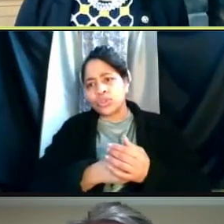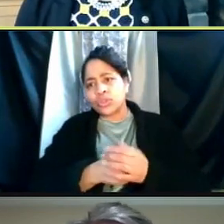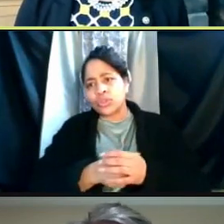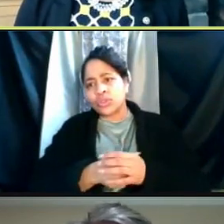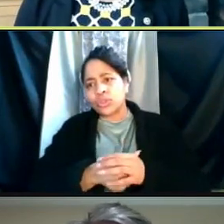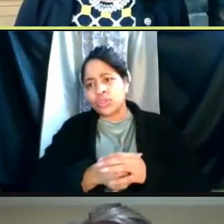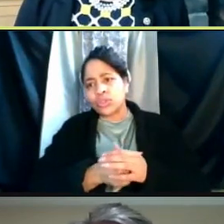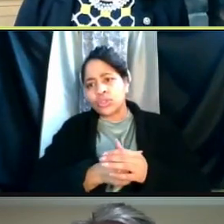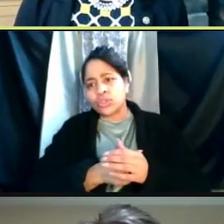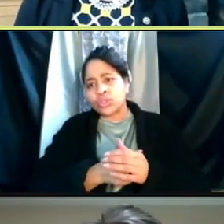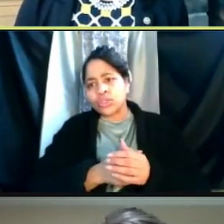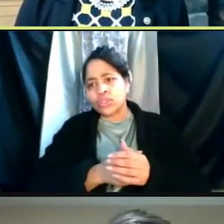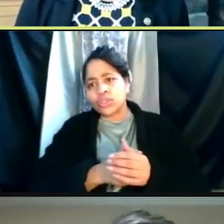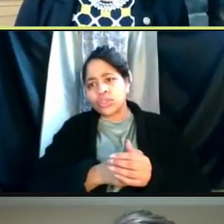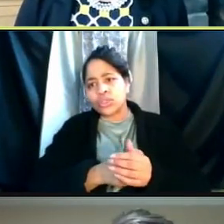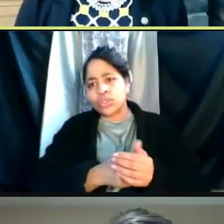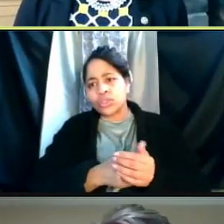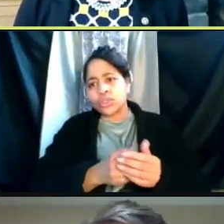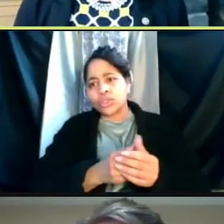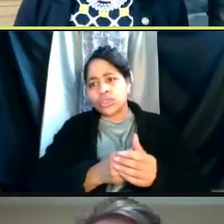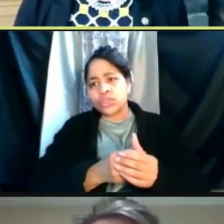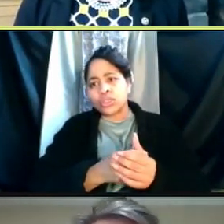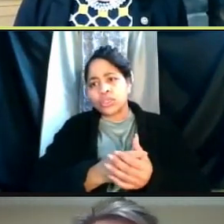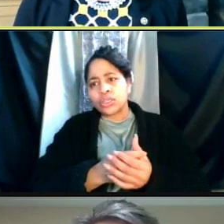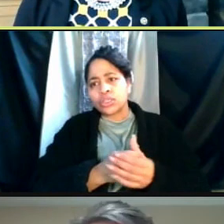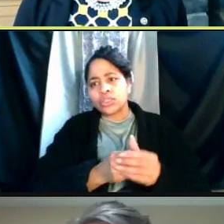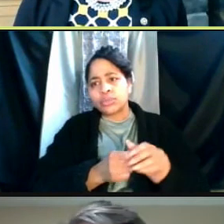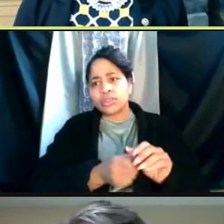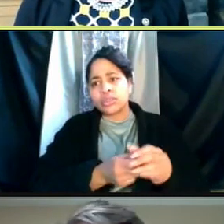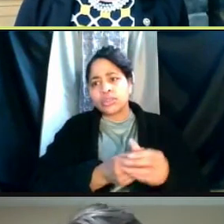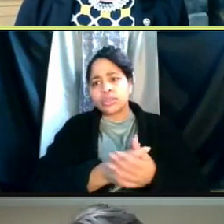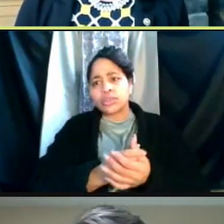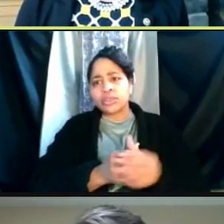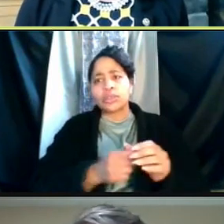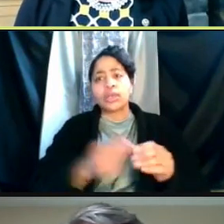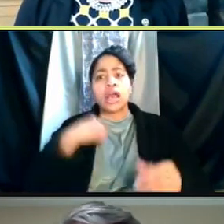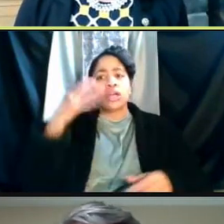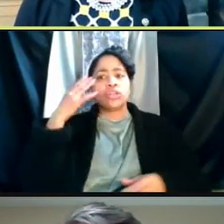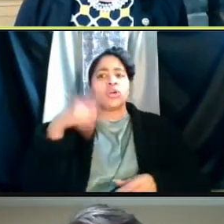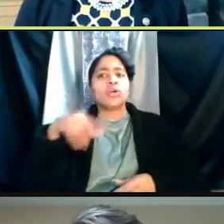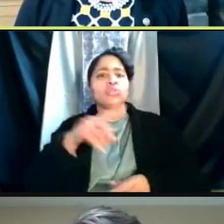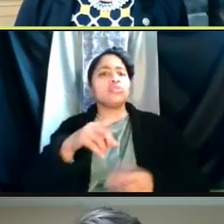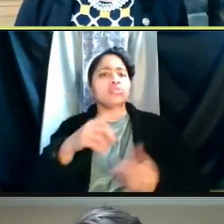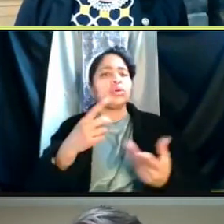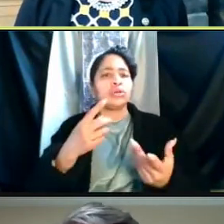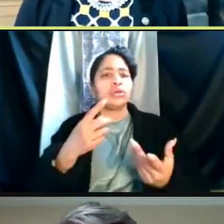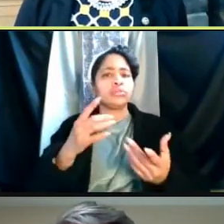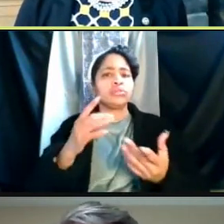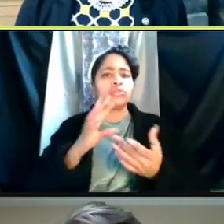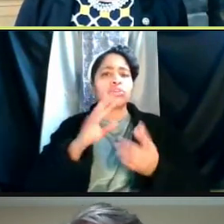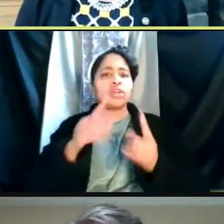Yes, okay. So, and I know you and I were talking about this in regards to some student plan trips.